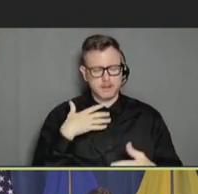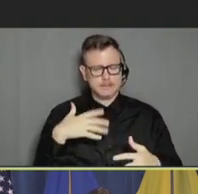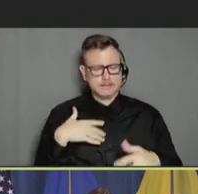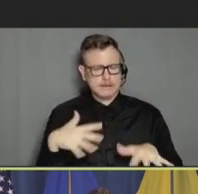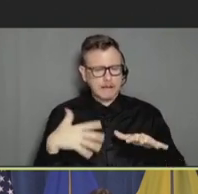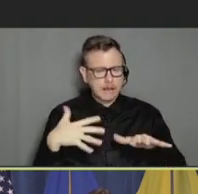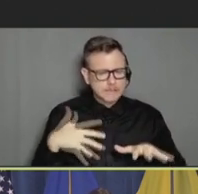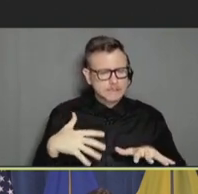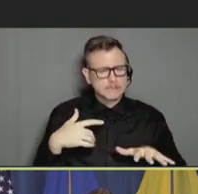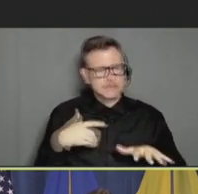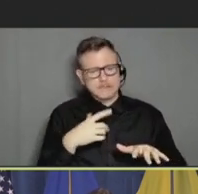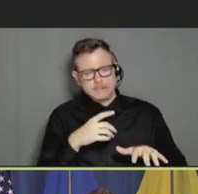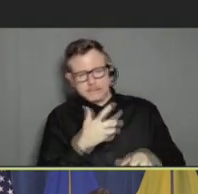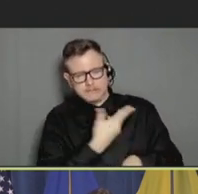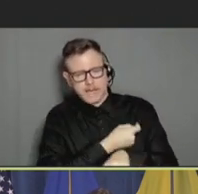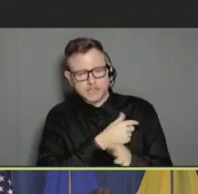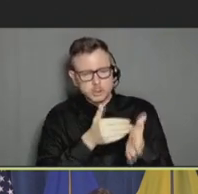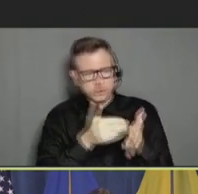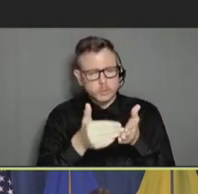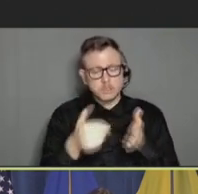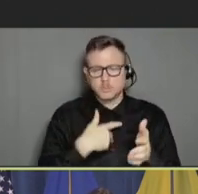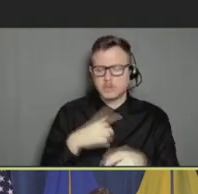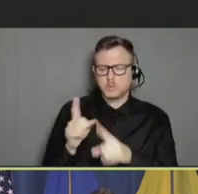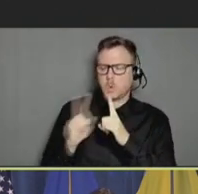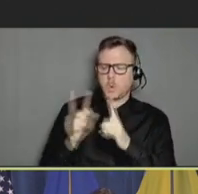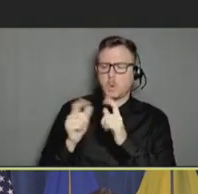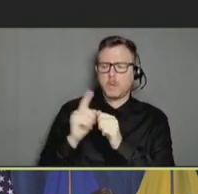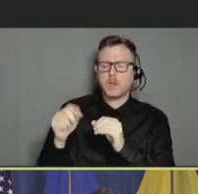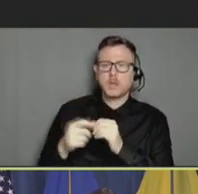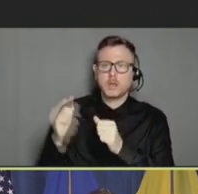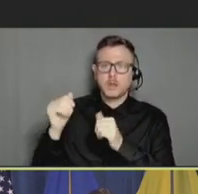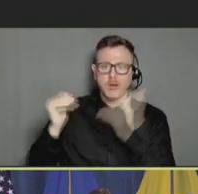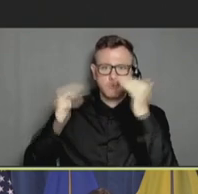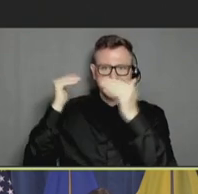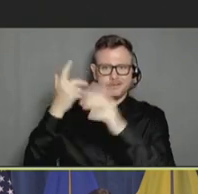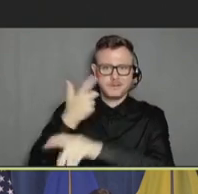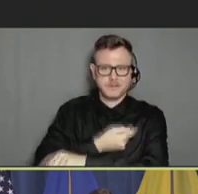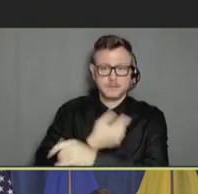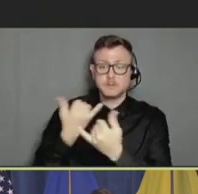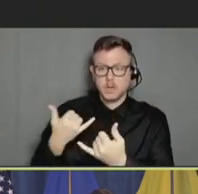We didn't talk so much about adult vaccines, and I'm glad we are talking about adult vaccines.